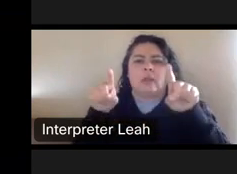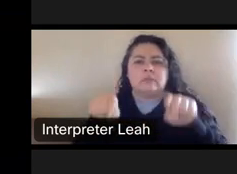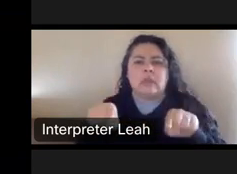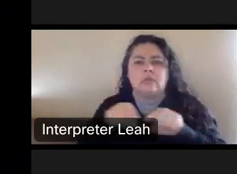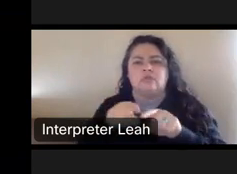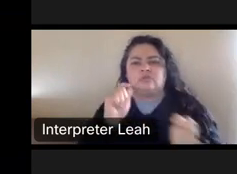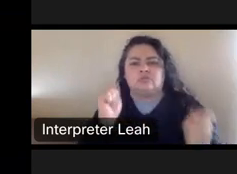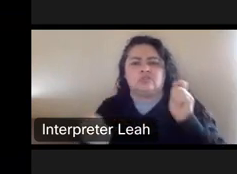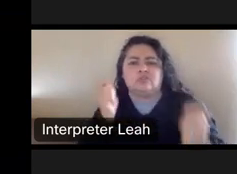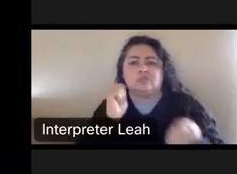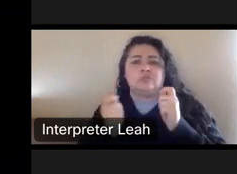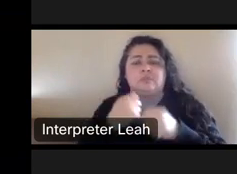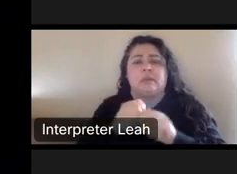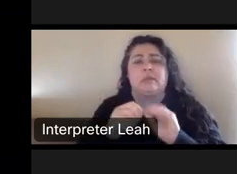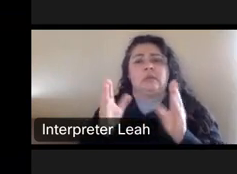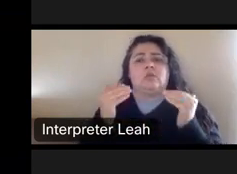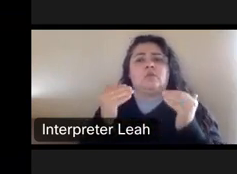They made it clear. They'd go forward without kelly's approval.